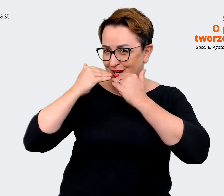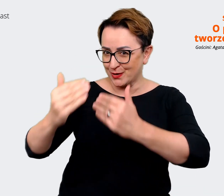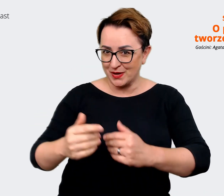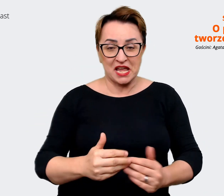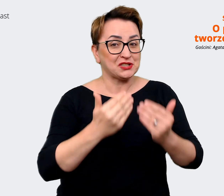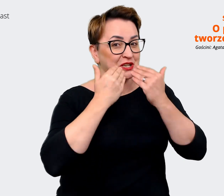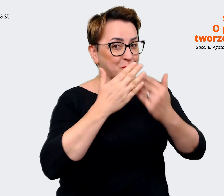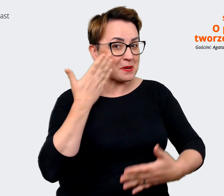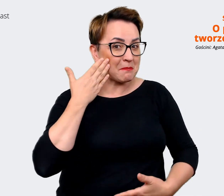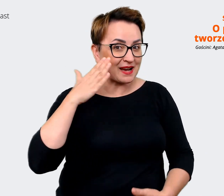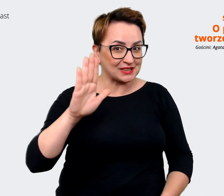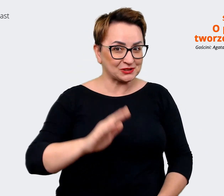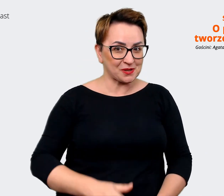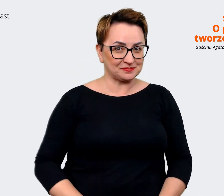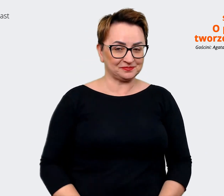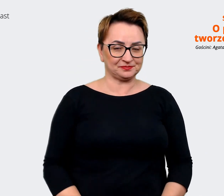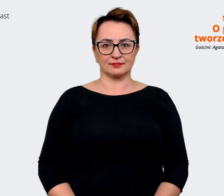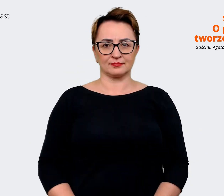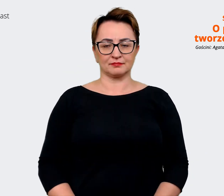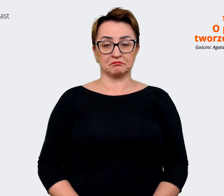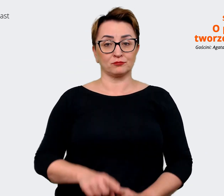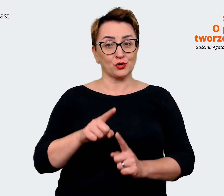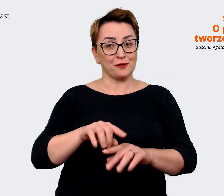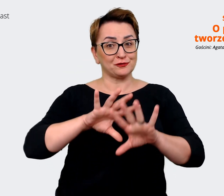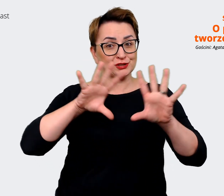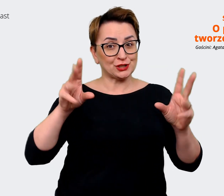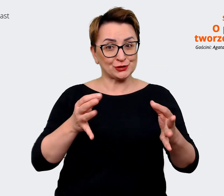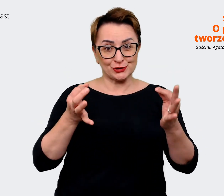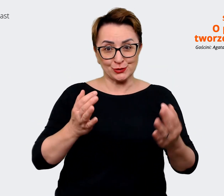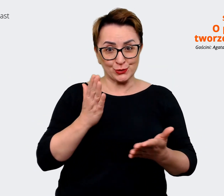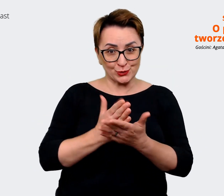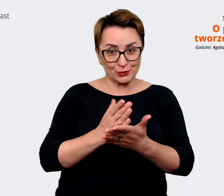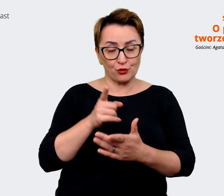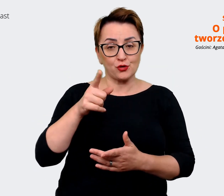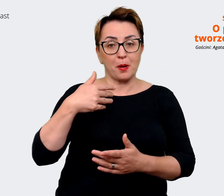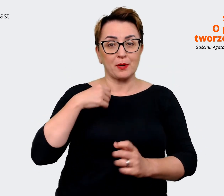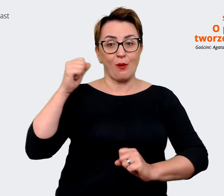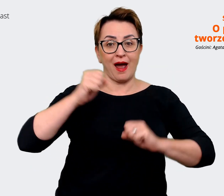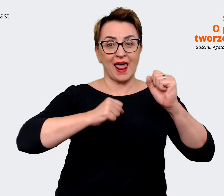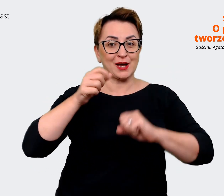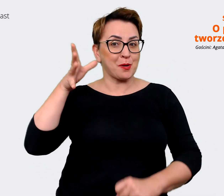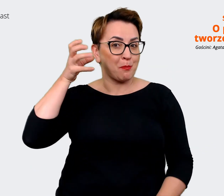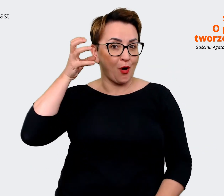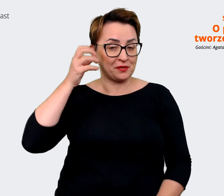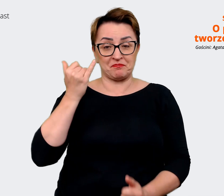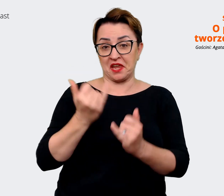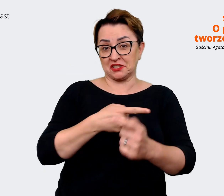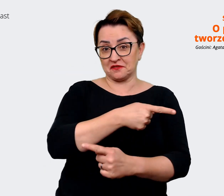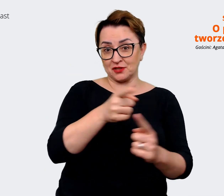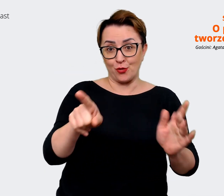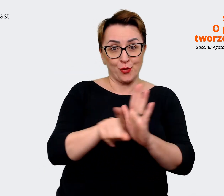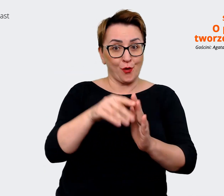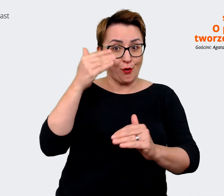That’s all for today - you were listening to Allegro Podcast. Since you stayed with us till the end, you are probably eager to hear more.